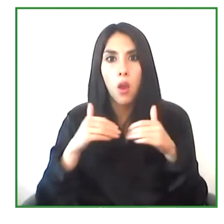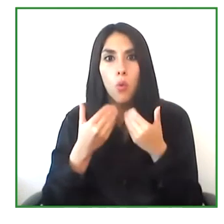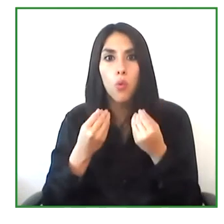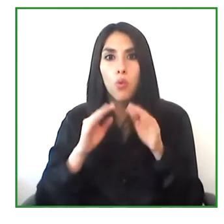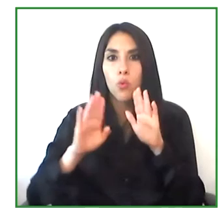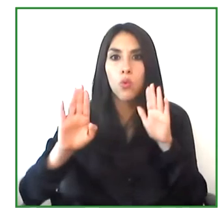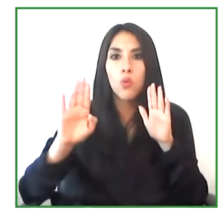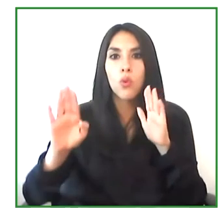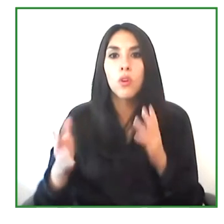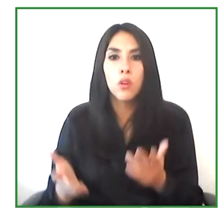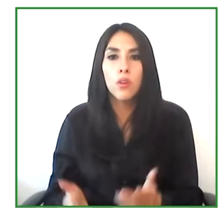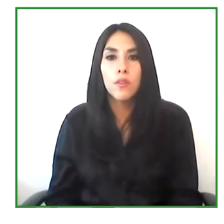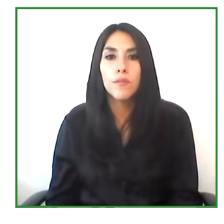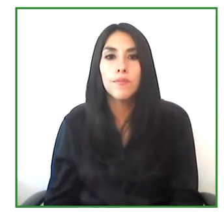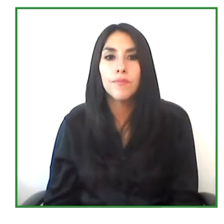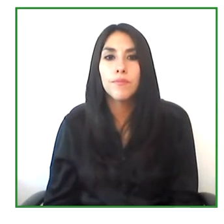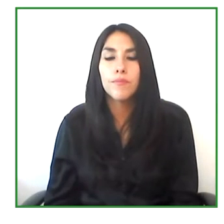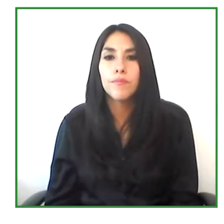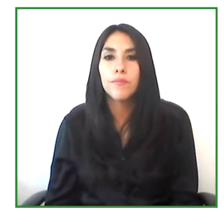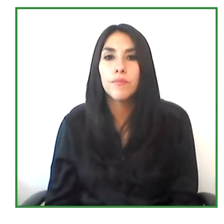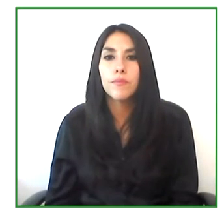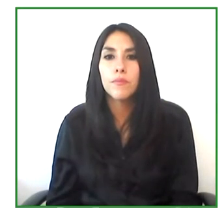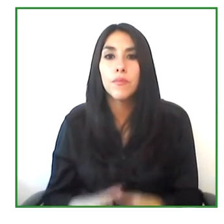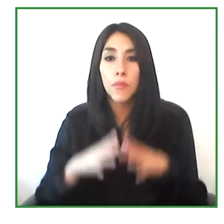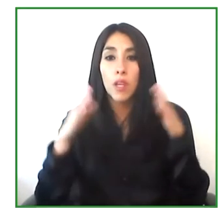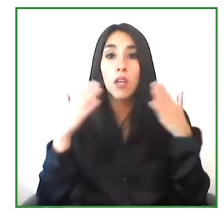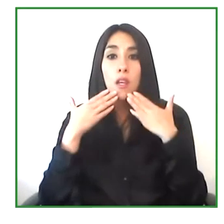that we'll be carrying out can be applied over a longer time period.